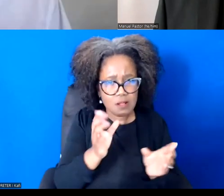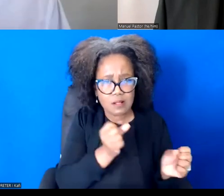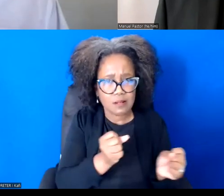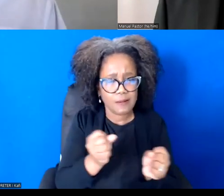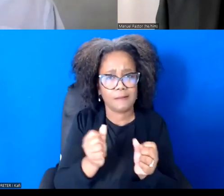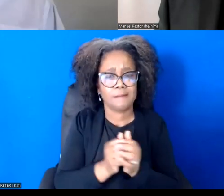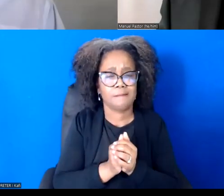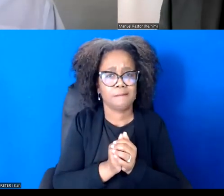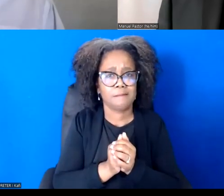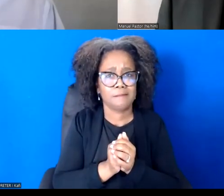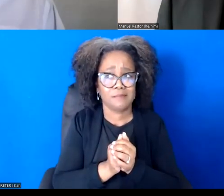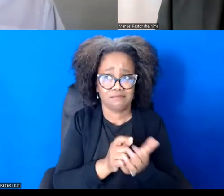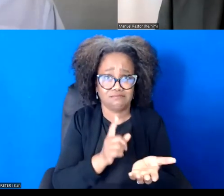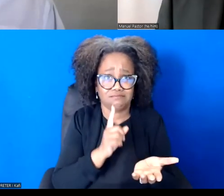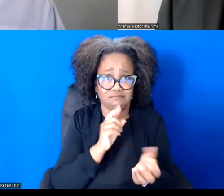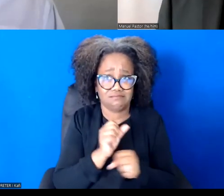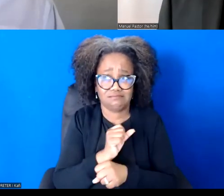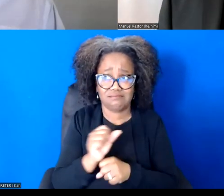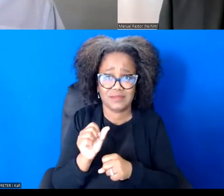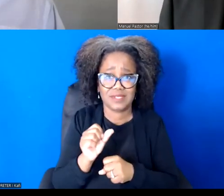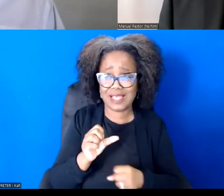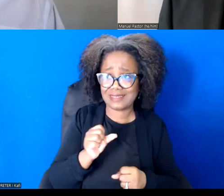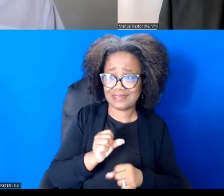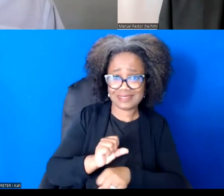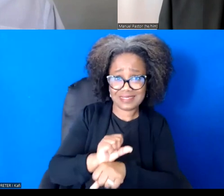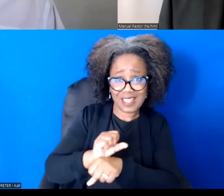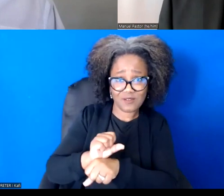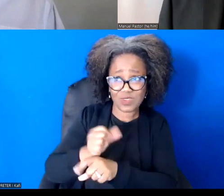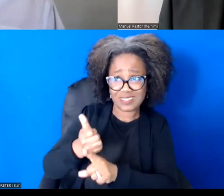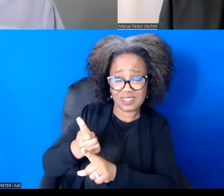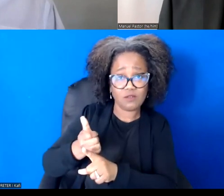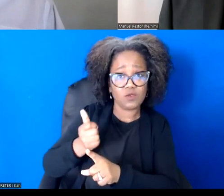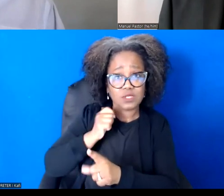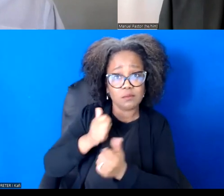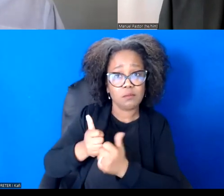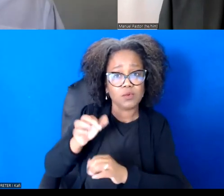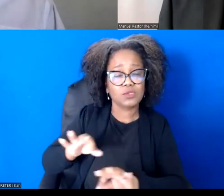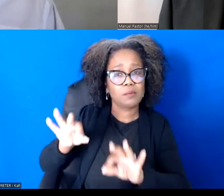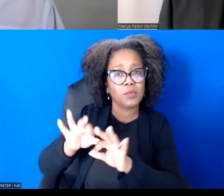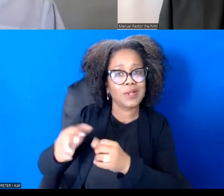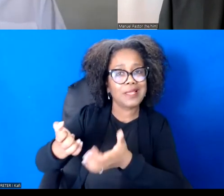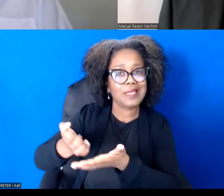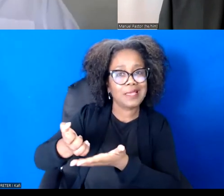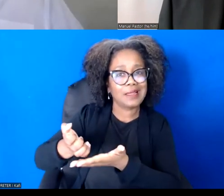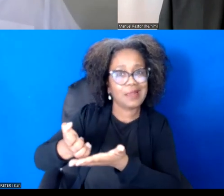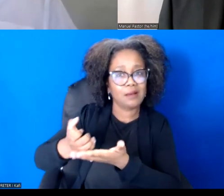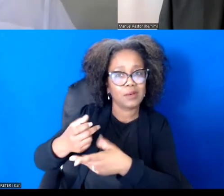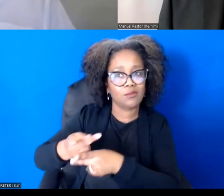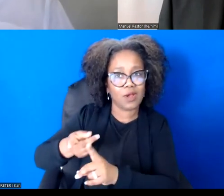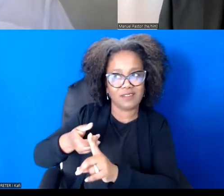And so the country was built on that, and we still are suffering from that.